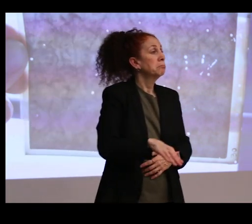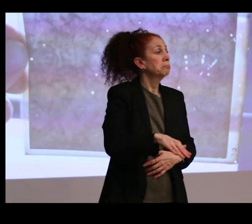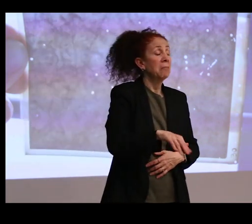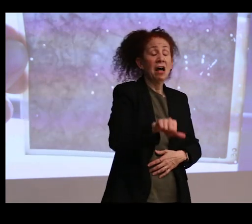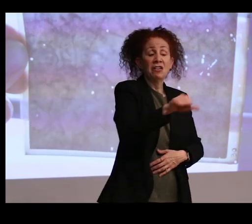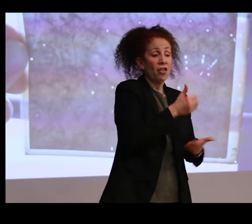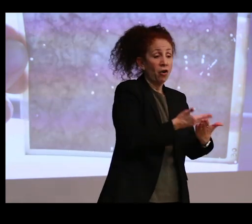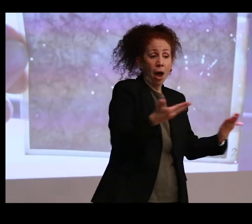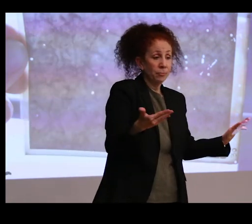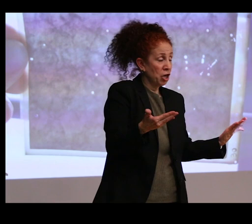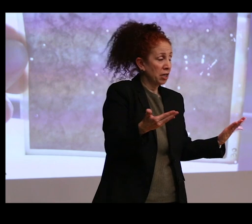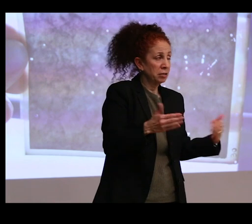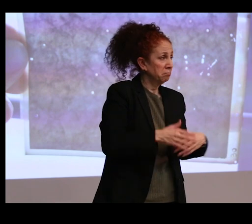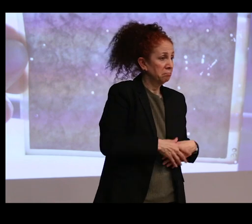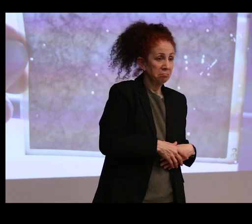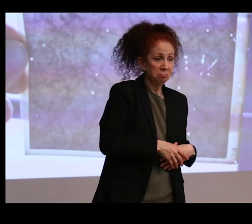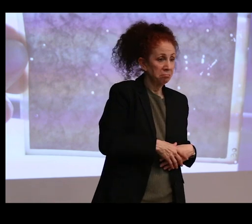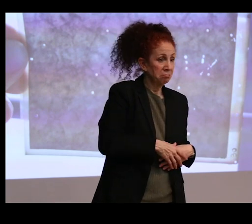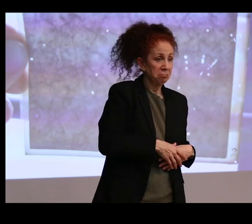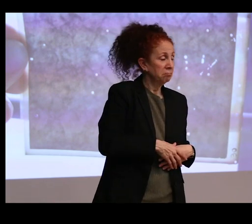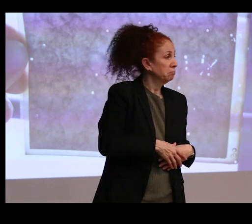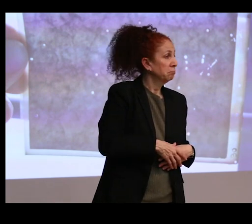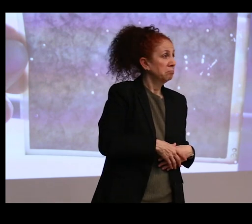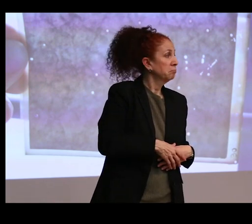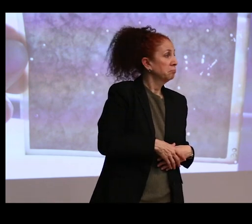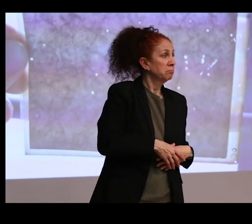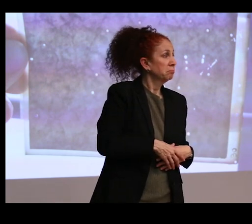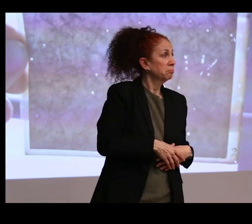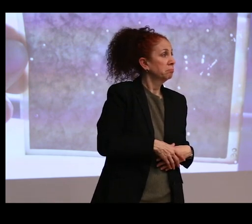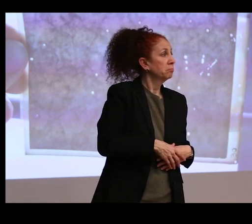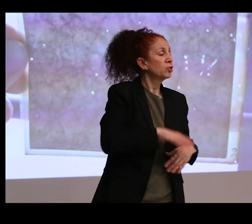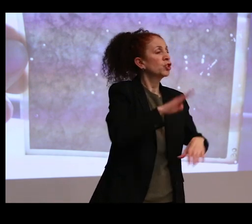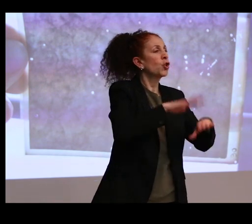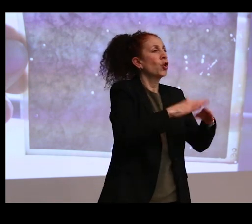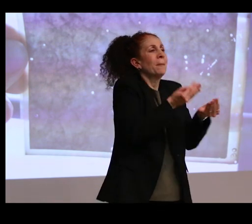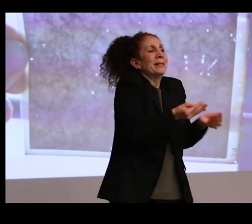is considered a curio object. Now, the religious object kind of